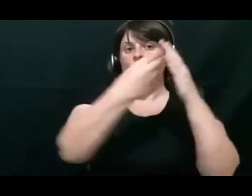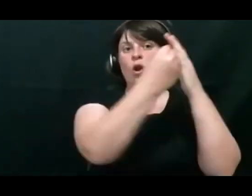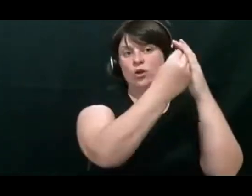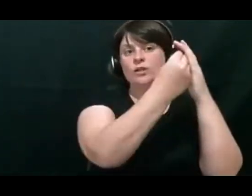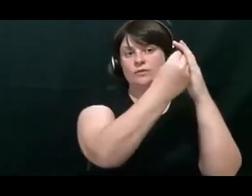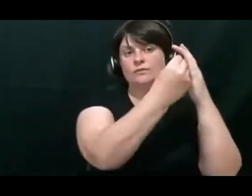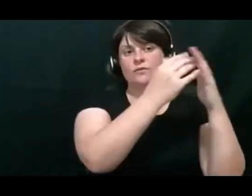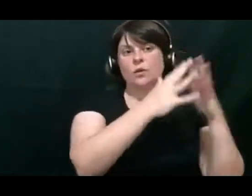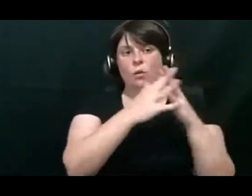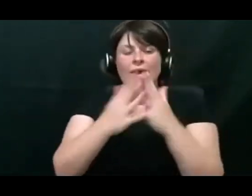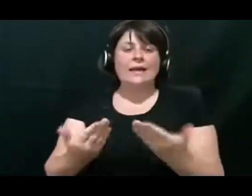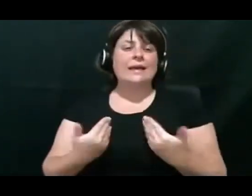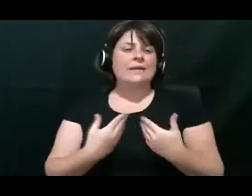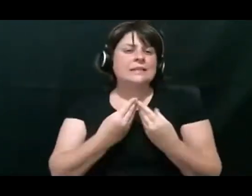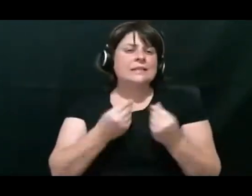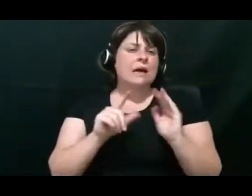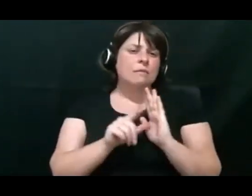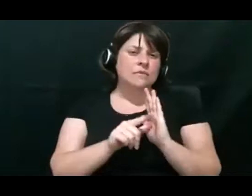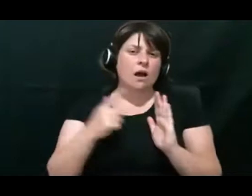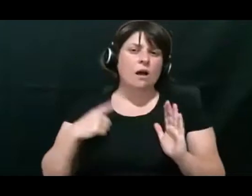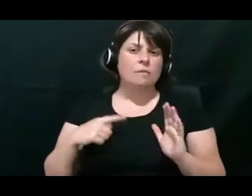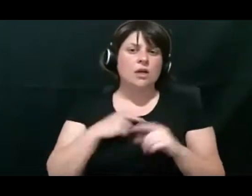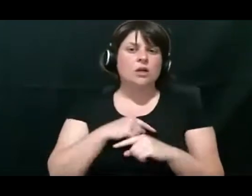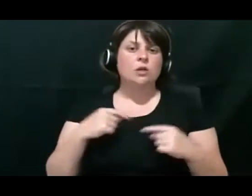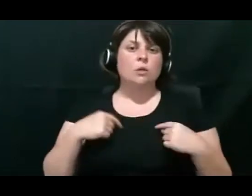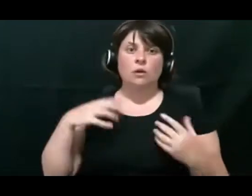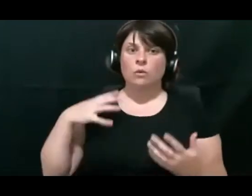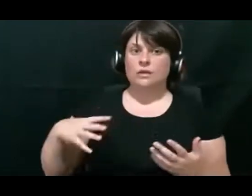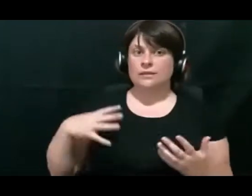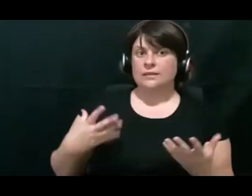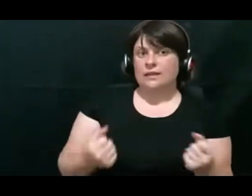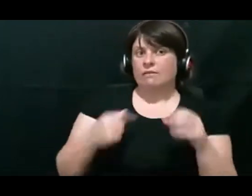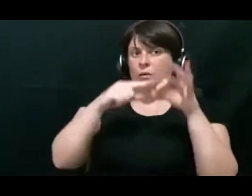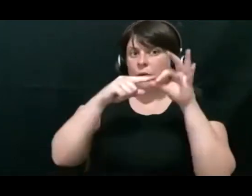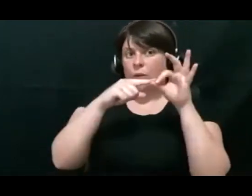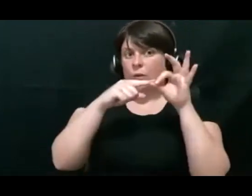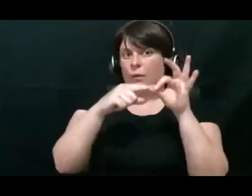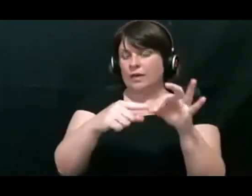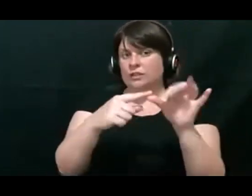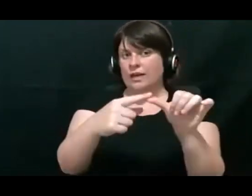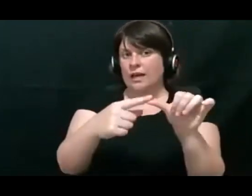Give us a little bit of time because we will need to have the question and answer section